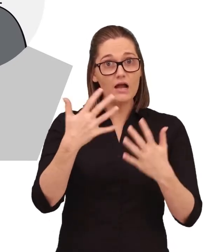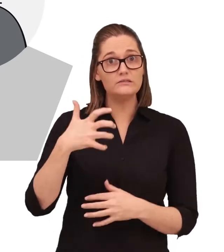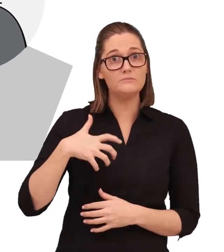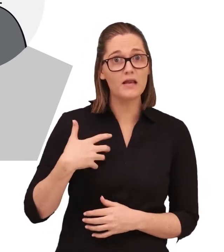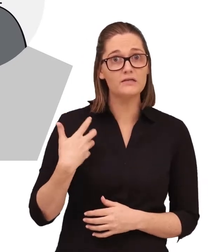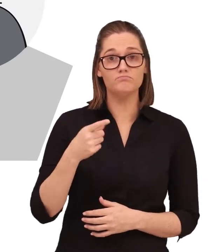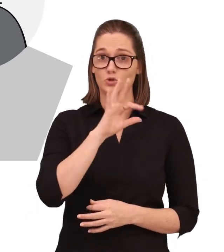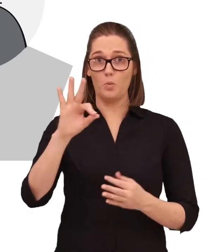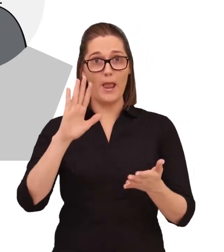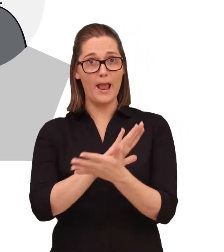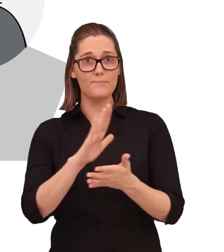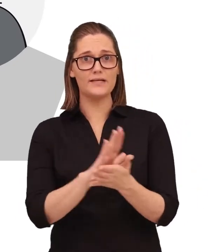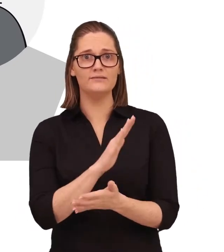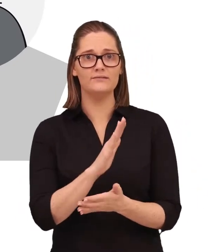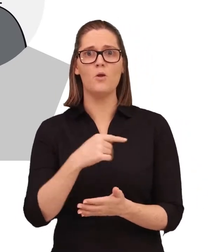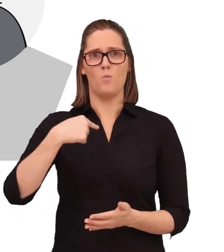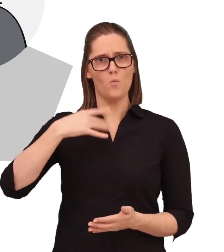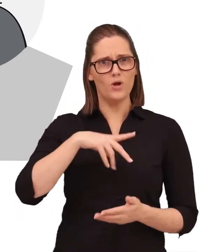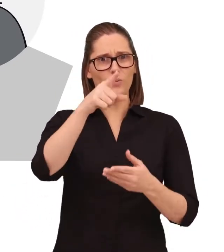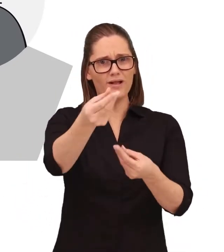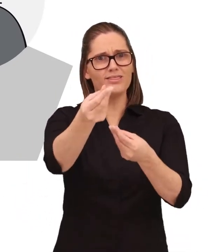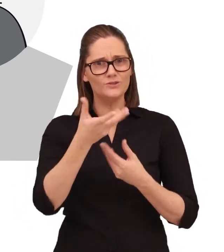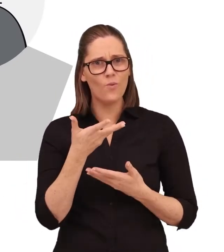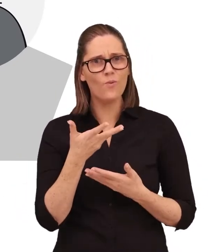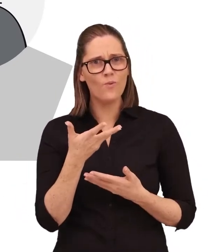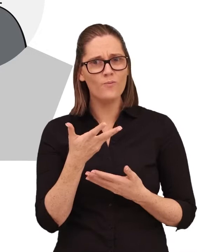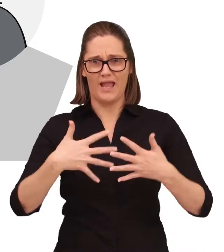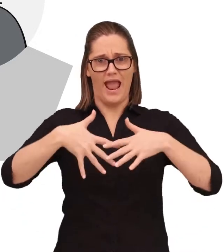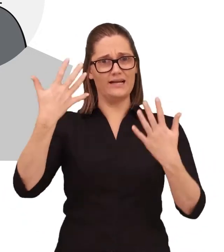by making a complaint you can tell us when we don't meet your expectations as a customer